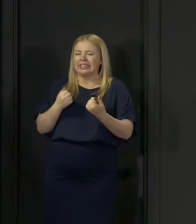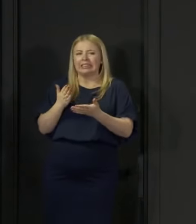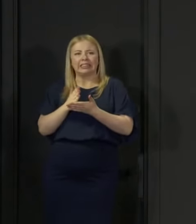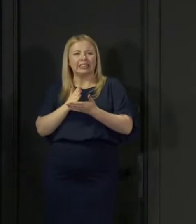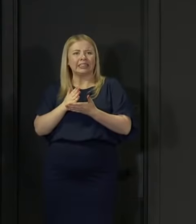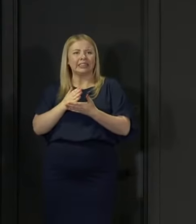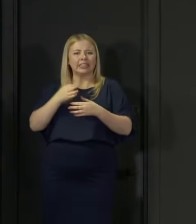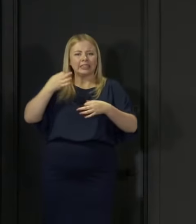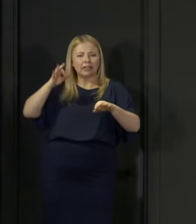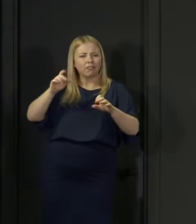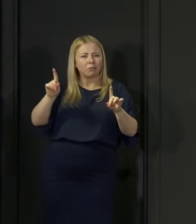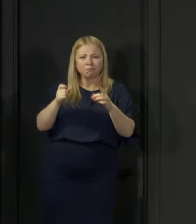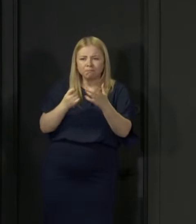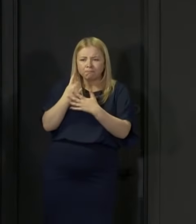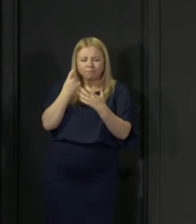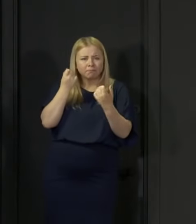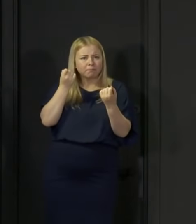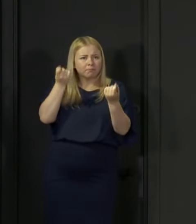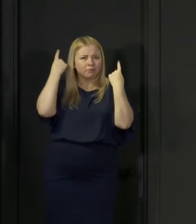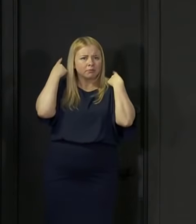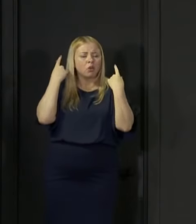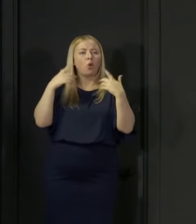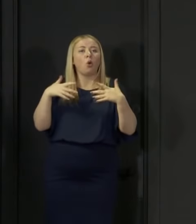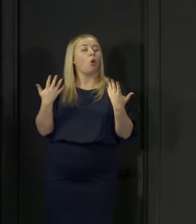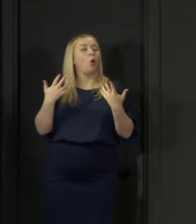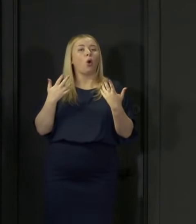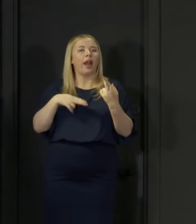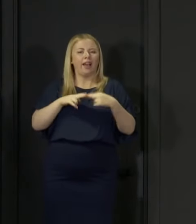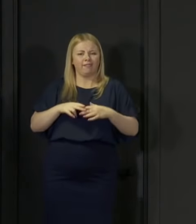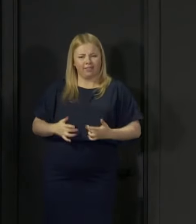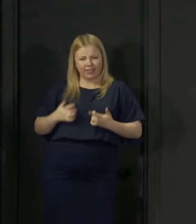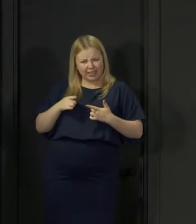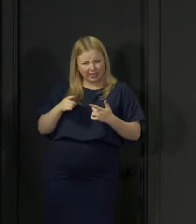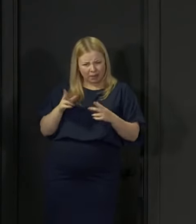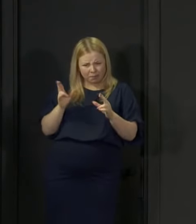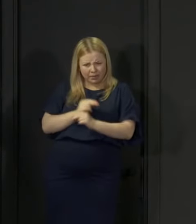if you need help understanding it, or you think there's something missing from it.